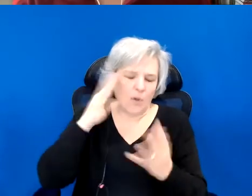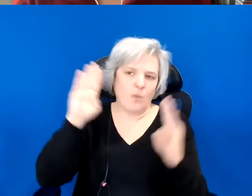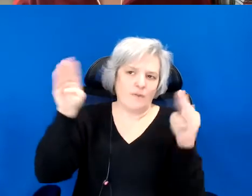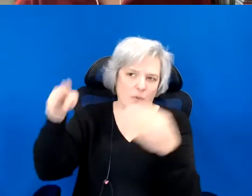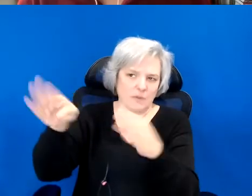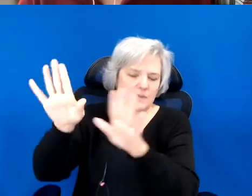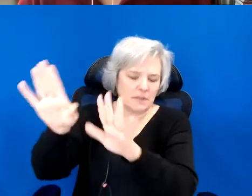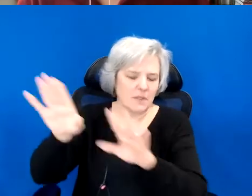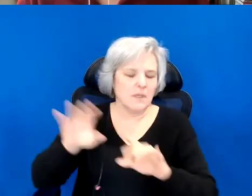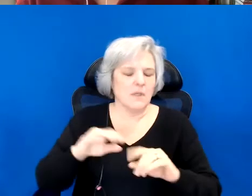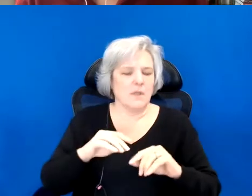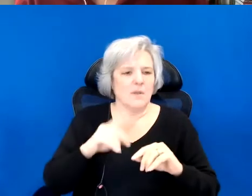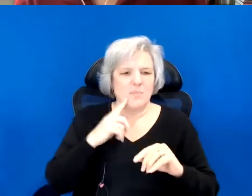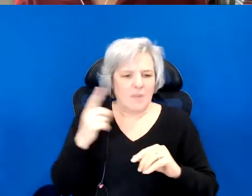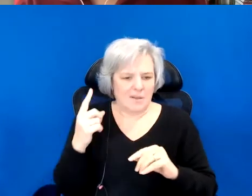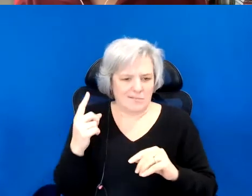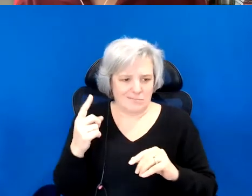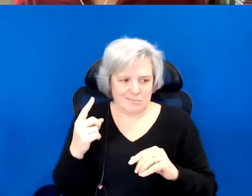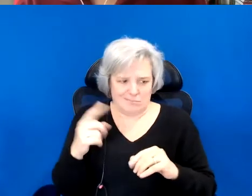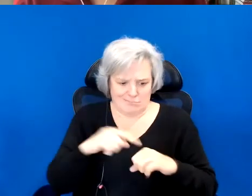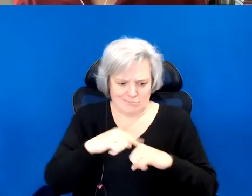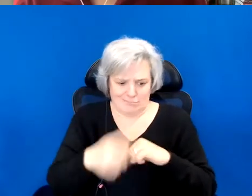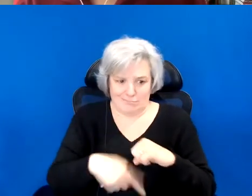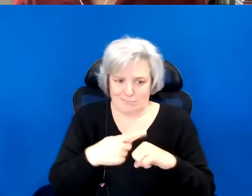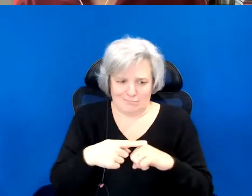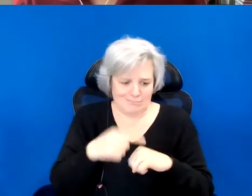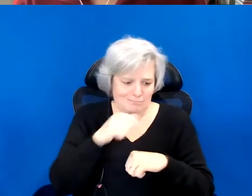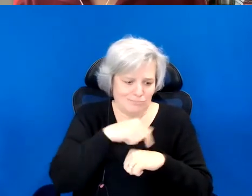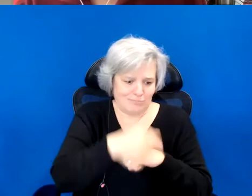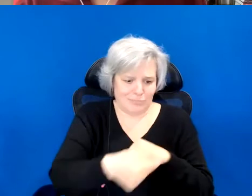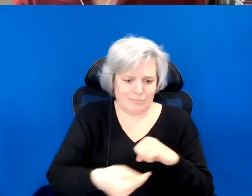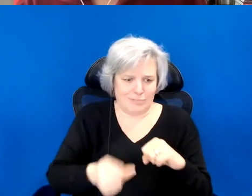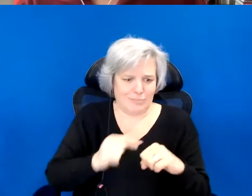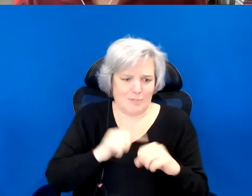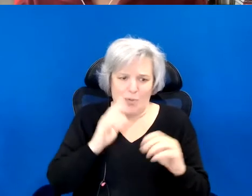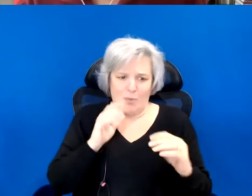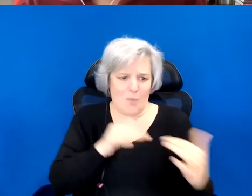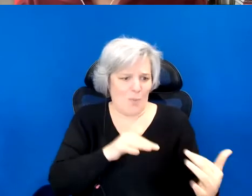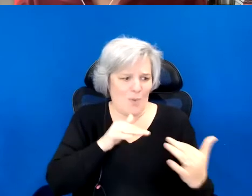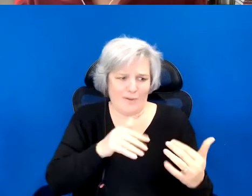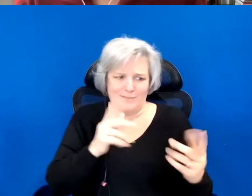But that there have always been other wars that we haven't attended to, or haven't intended